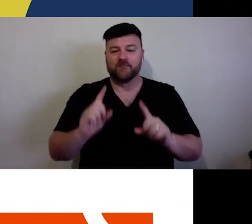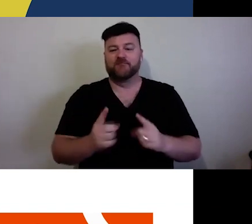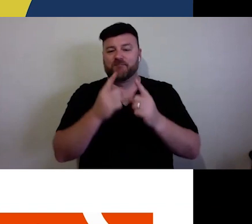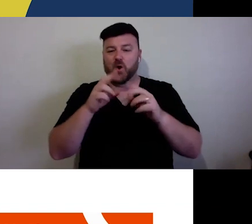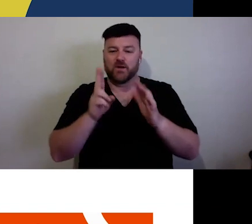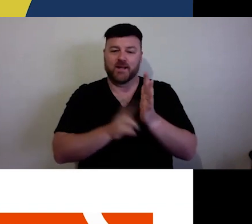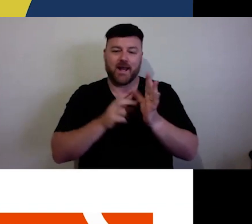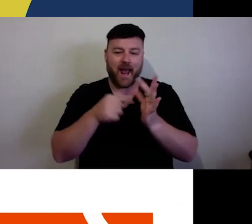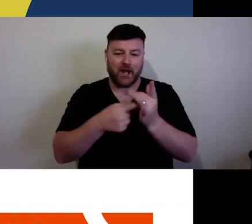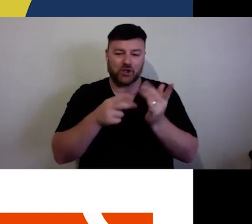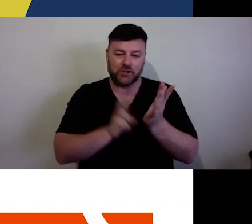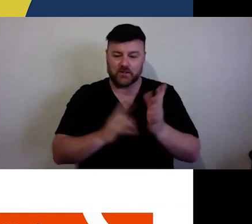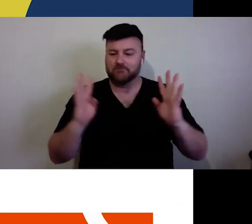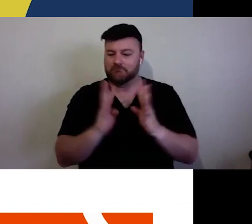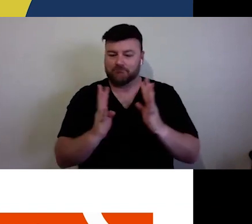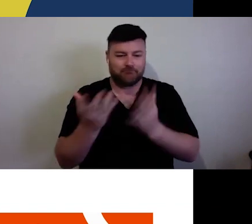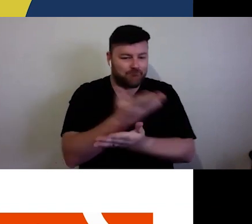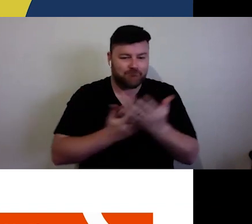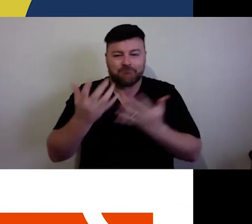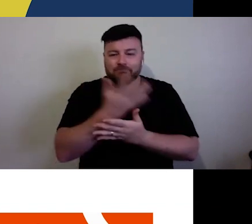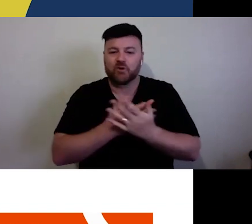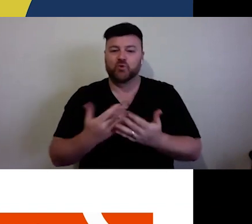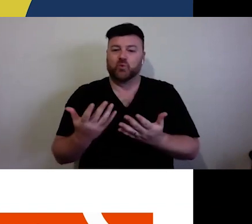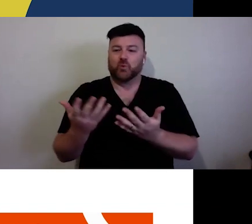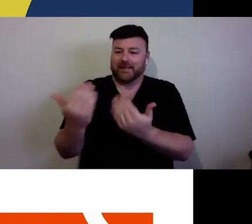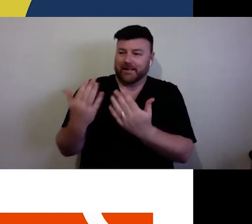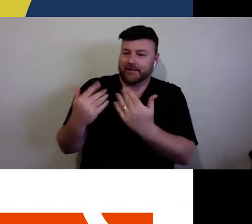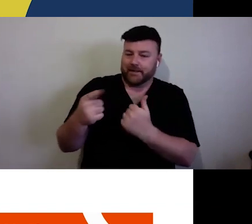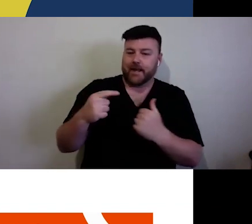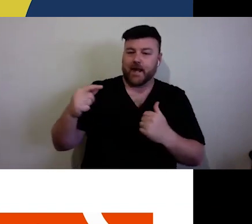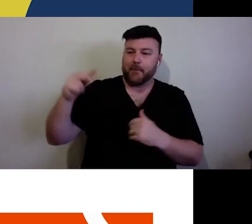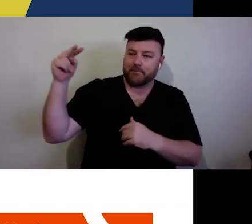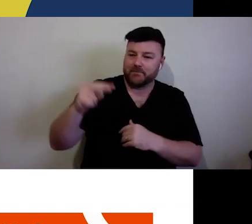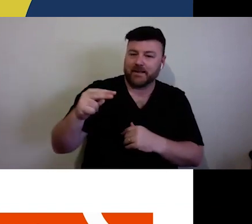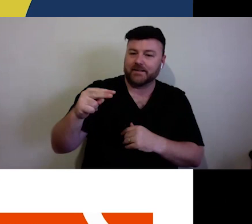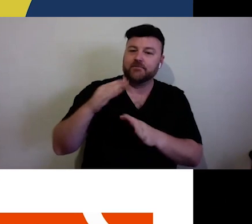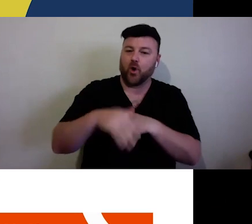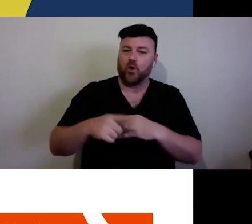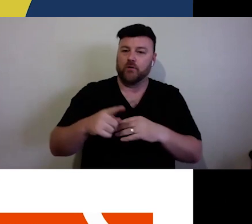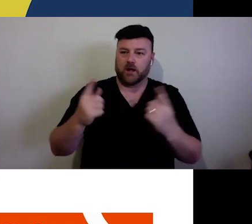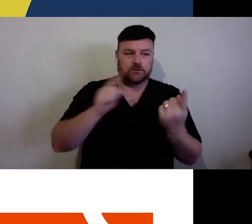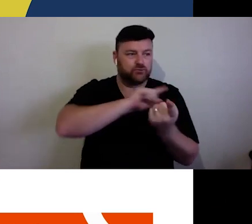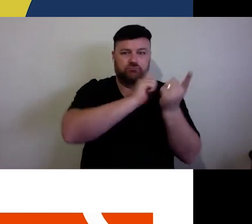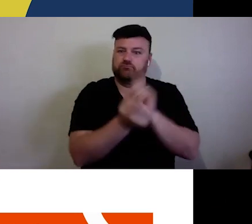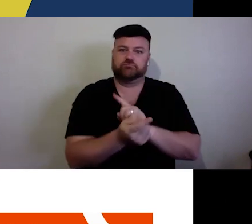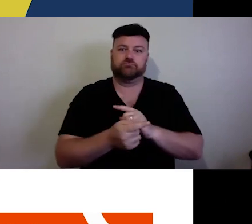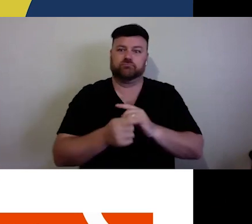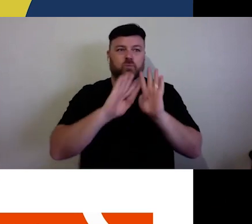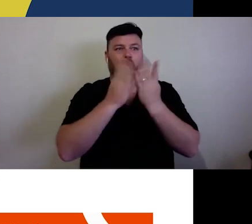Nations perspective on what is rapidly being a changed time. So, these sessions are also by Zoom.